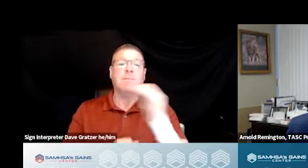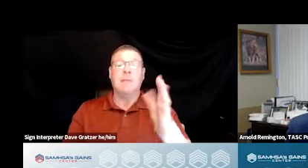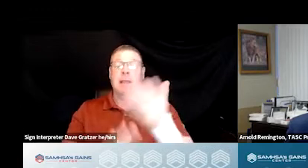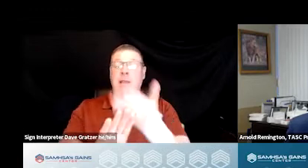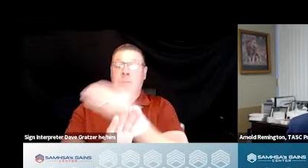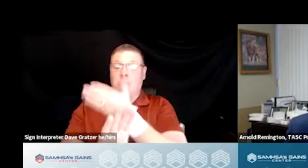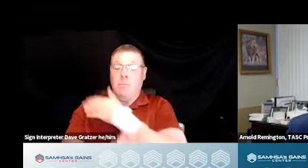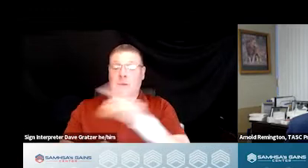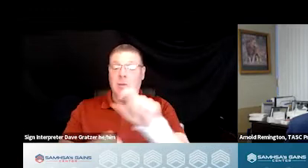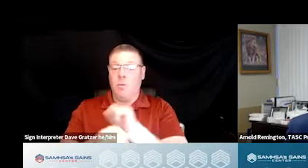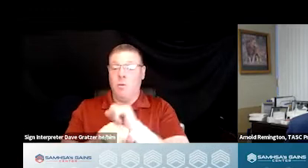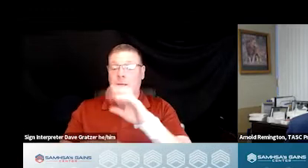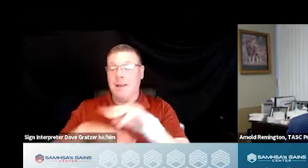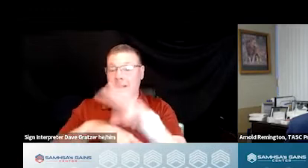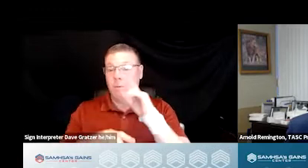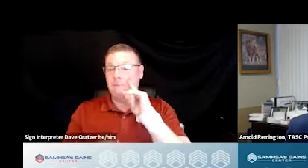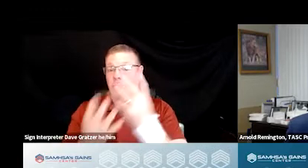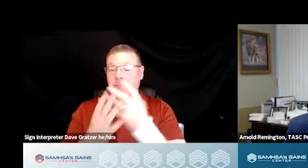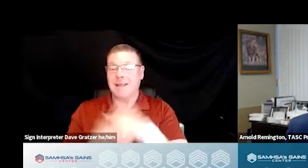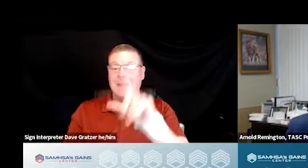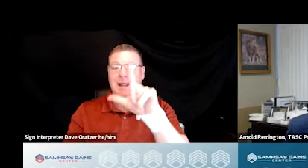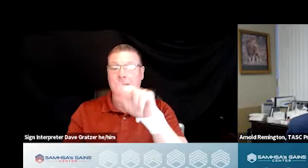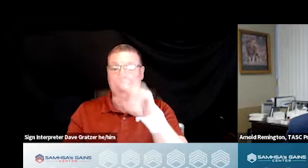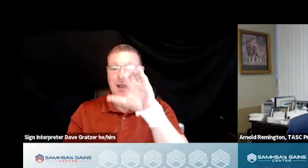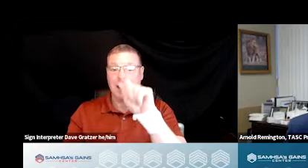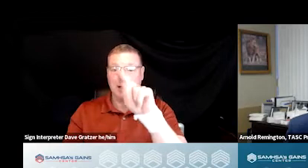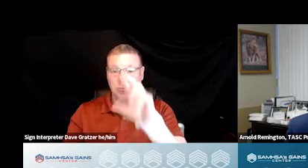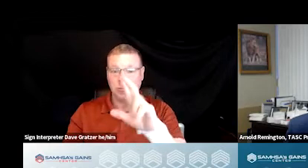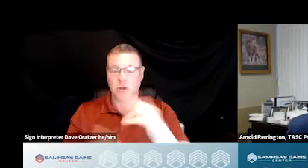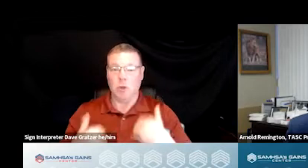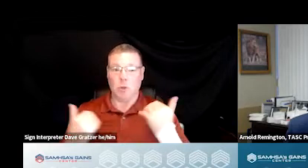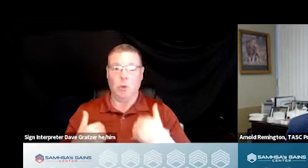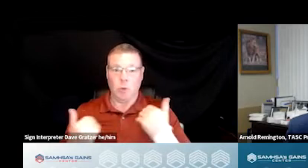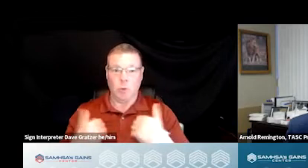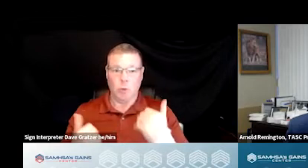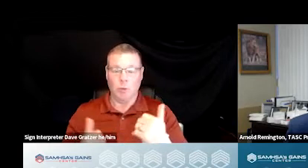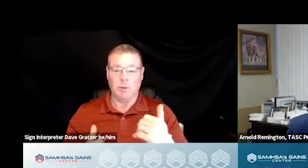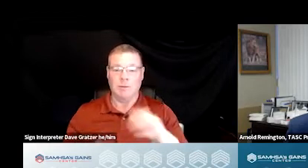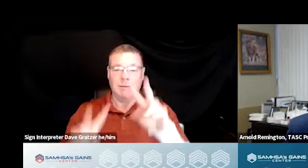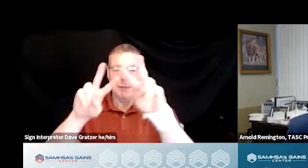for the State Department of Corrections in Lancaster County Youth Assessment Center and in outpatient